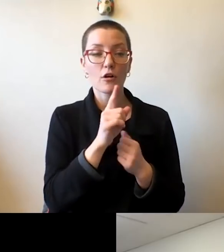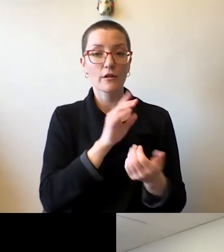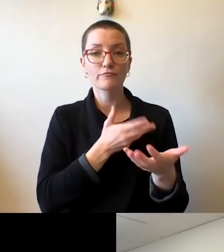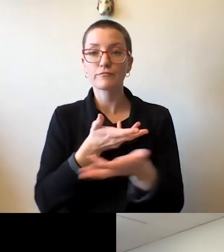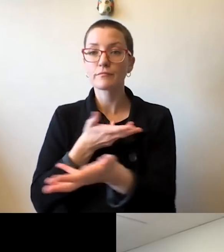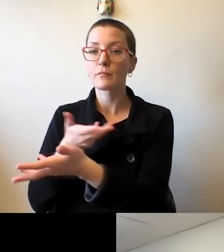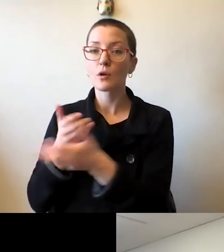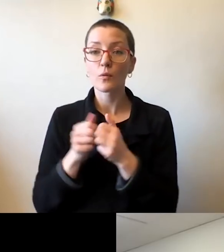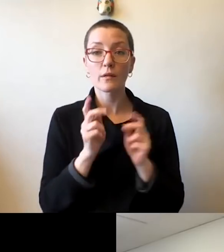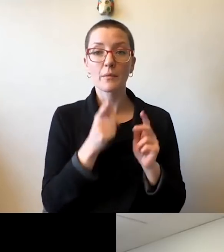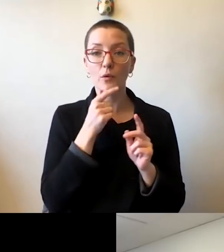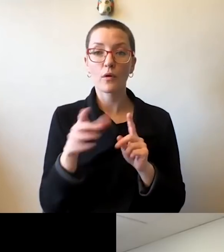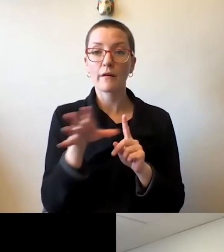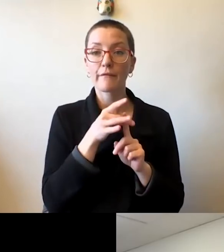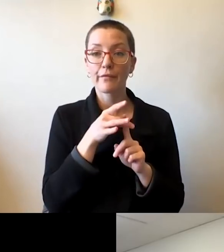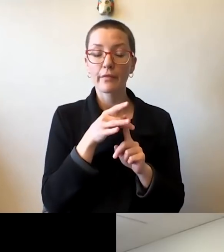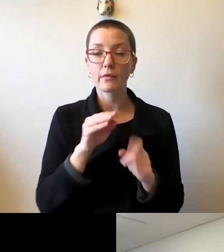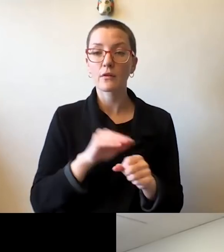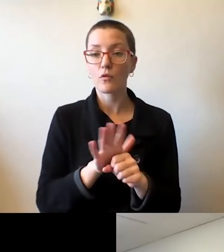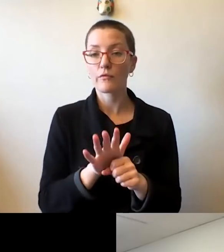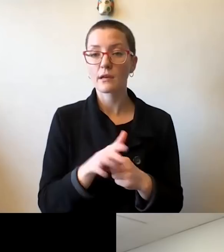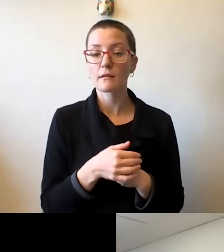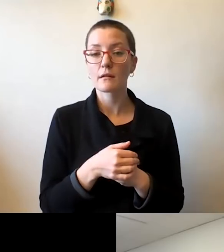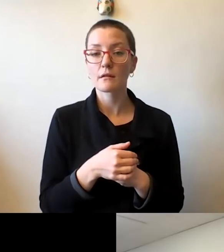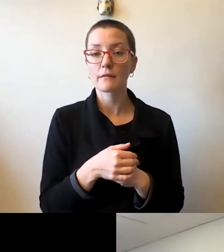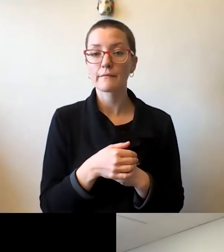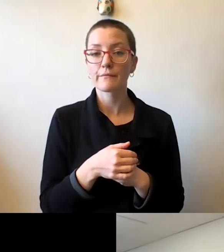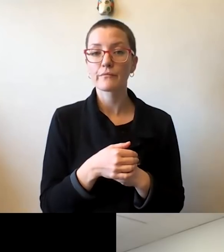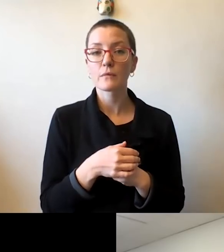that have contracted COVID-19, and we've done all we can